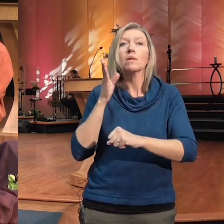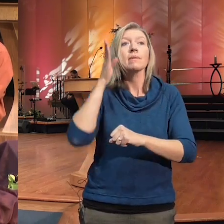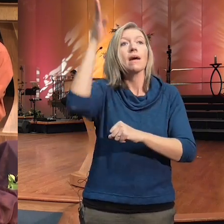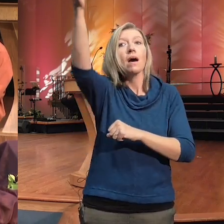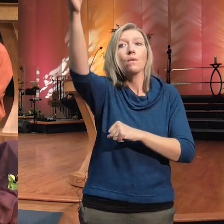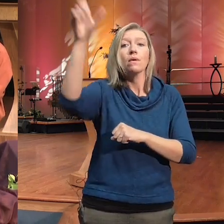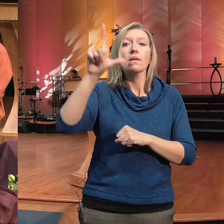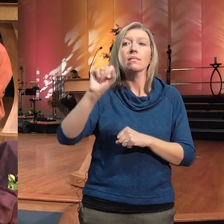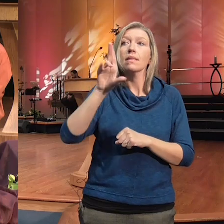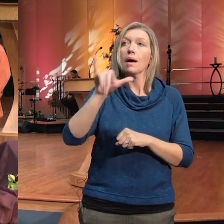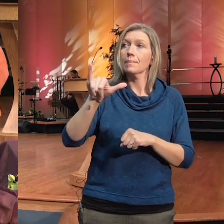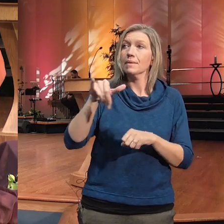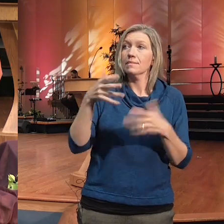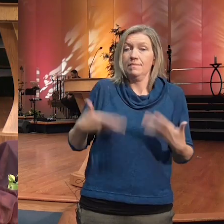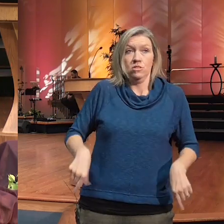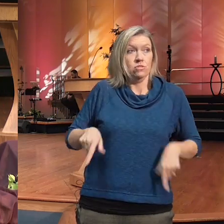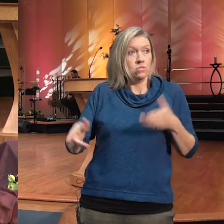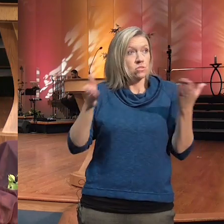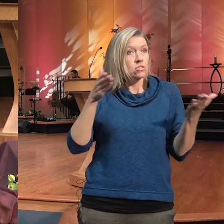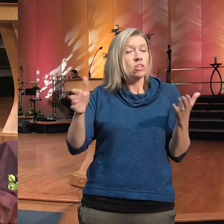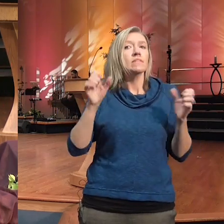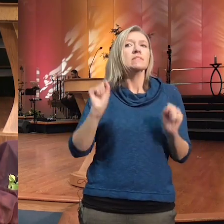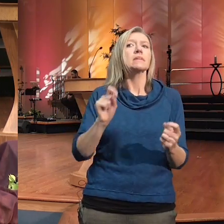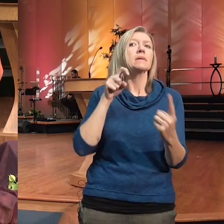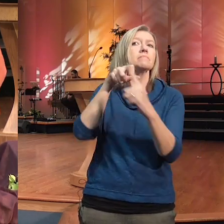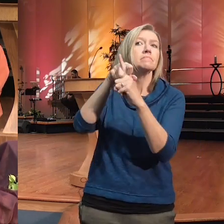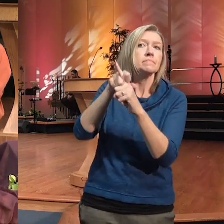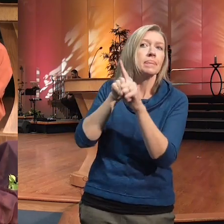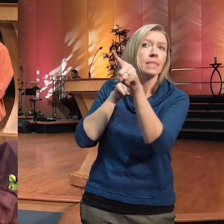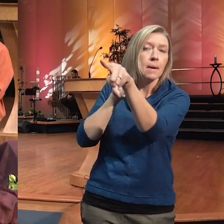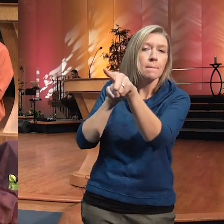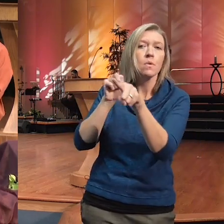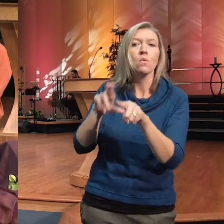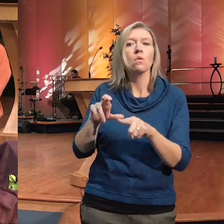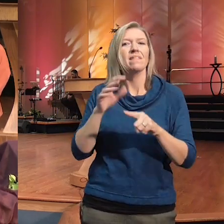like to participate in this you can also go to our website and make that contribution do we have any